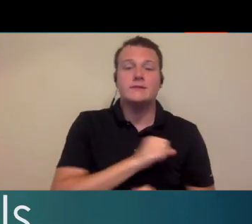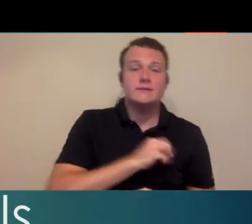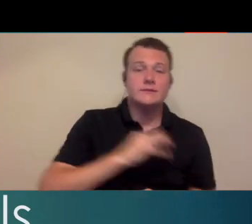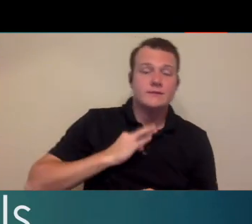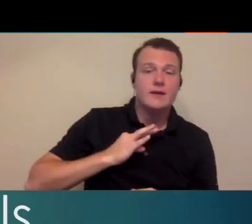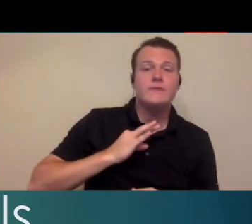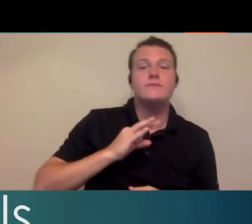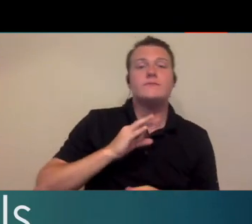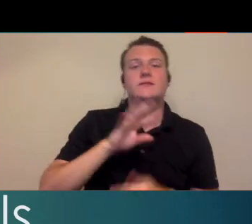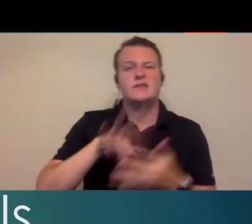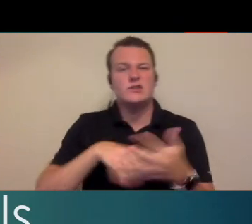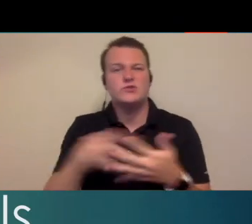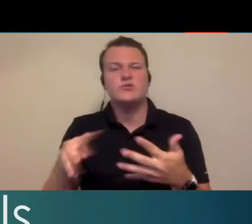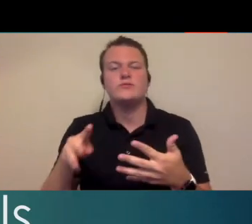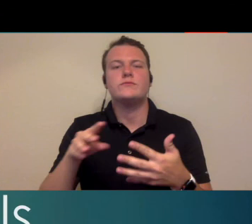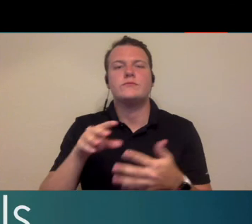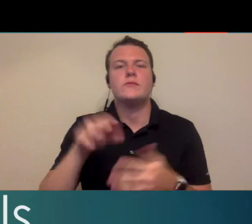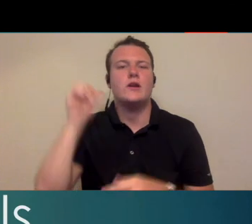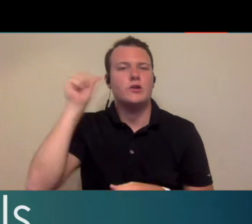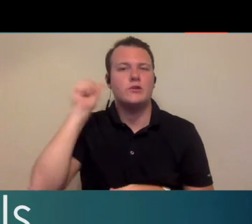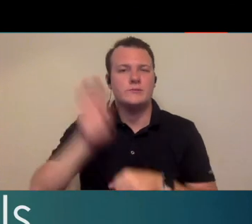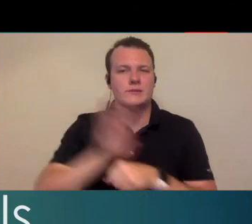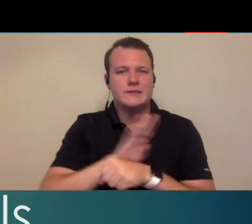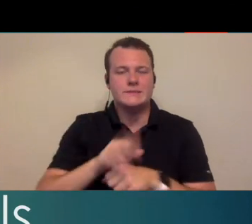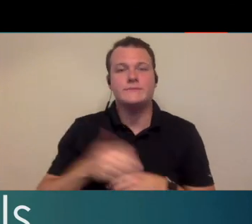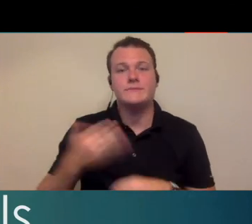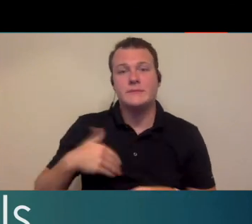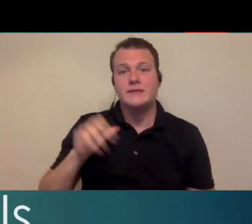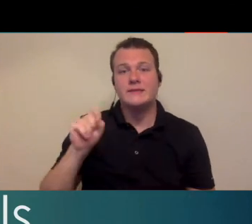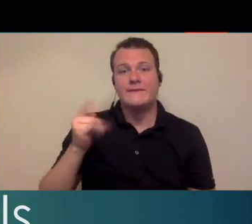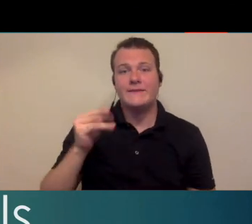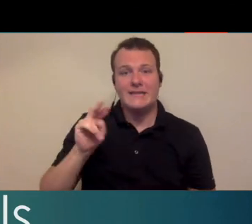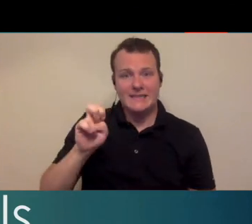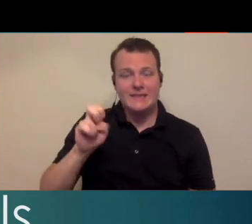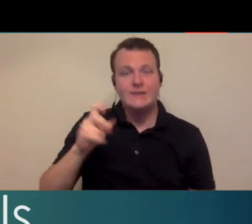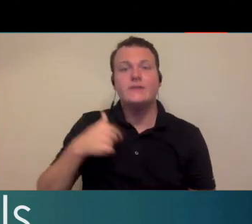scheduling in an audiology practice my name is Stephanie jst and i am pleased